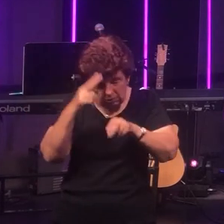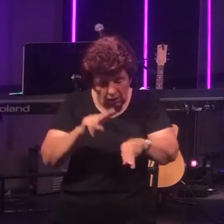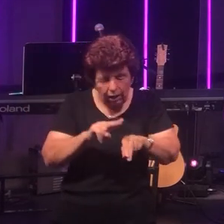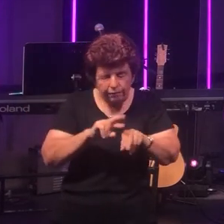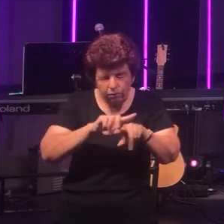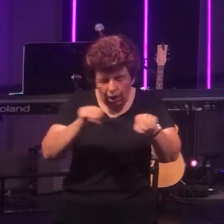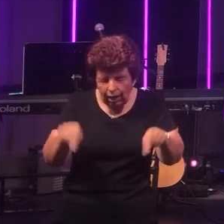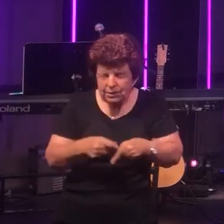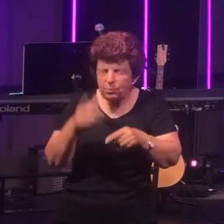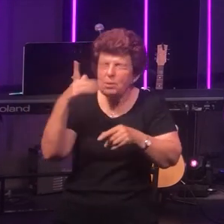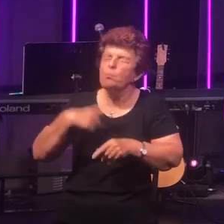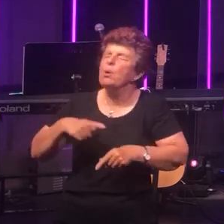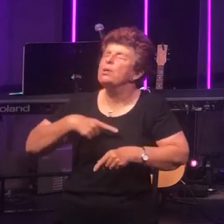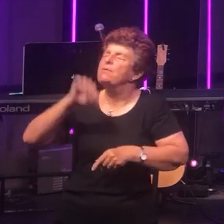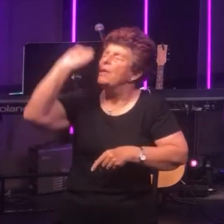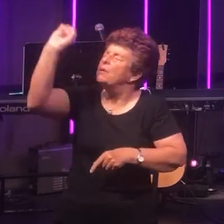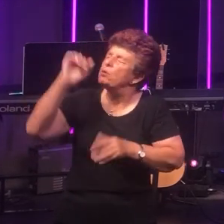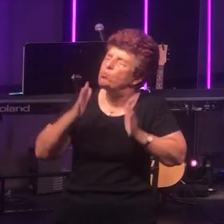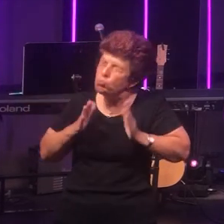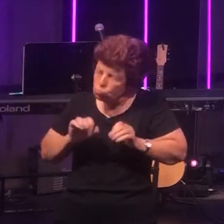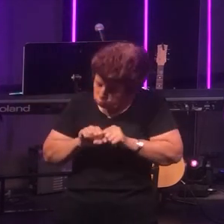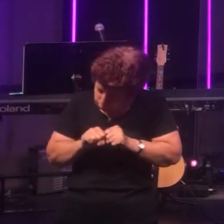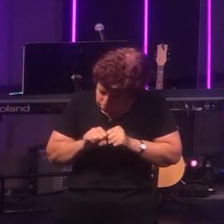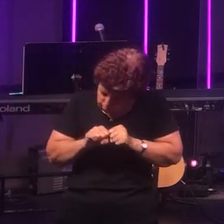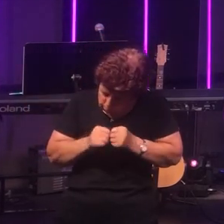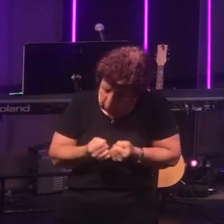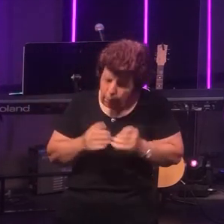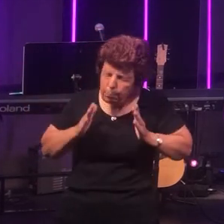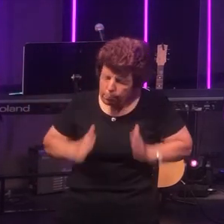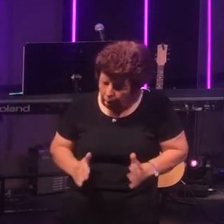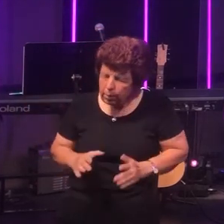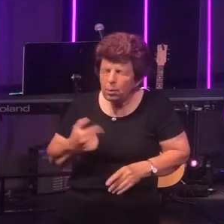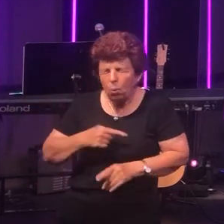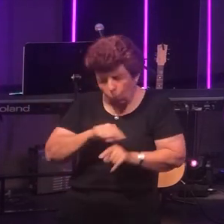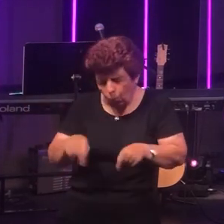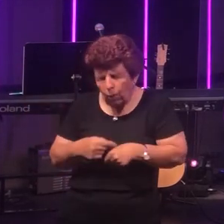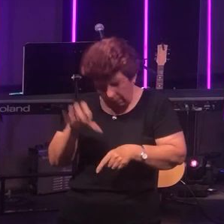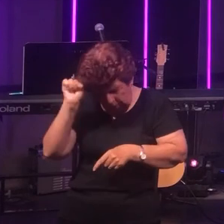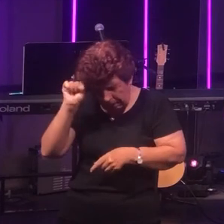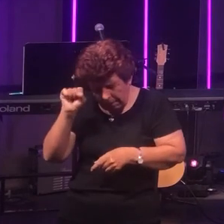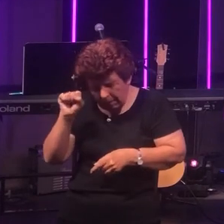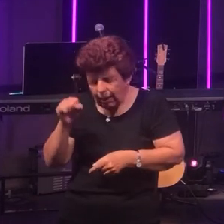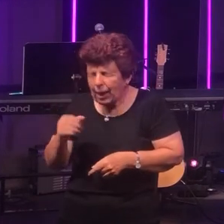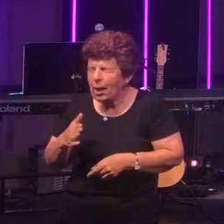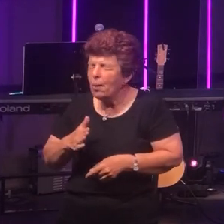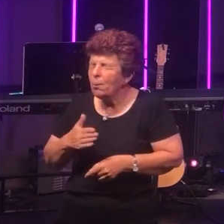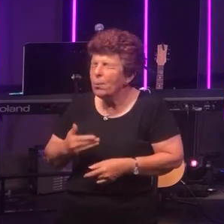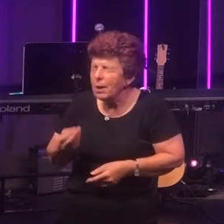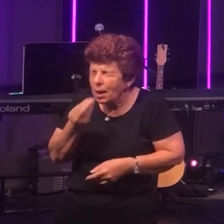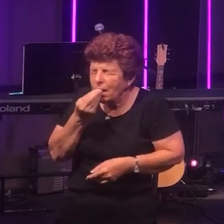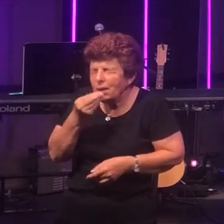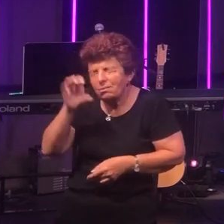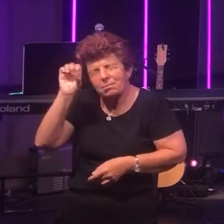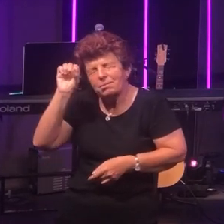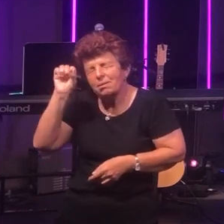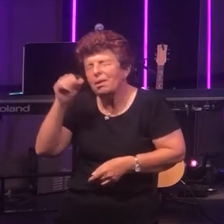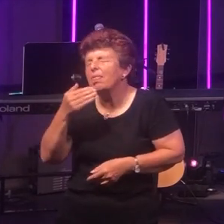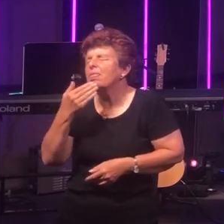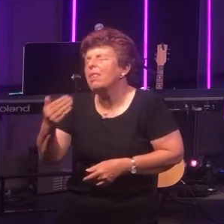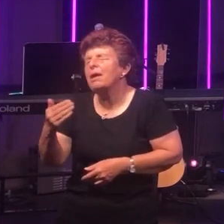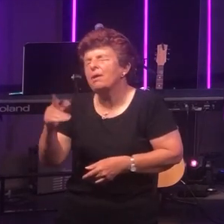For his broken body - as we remember that - we now eat in thankfulness for what he has done for us.